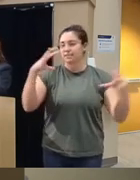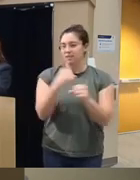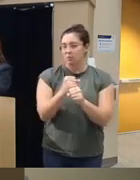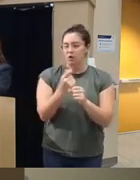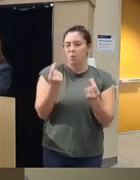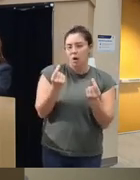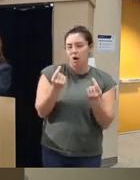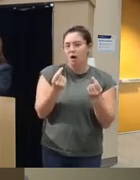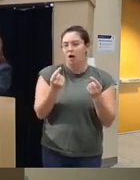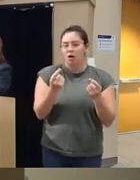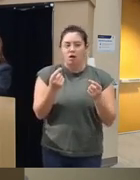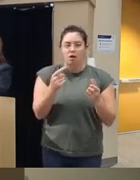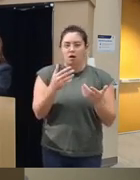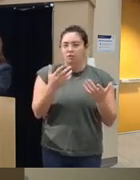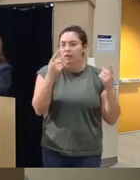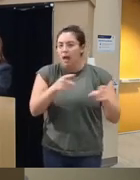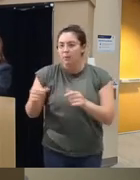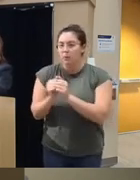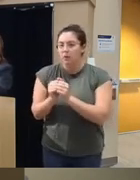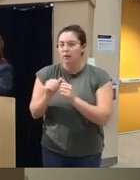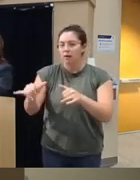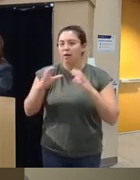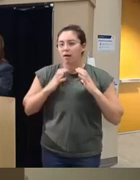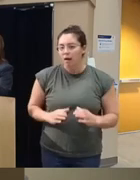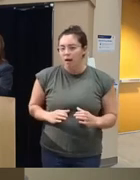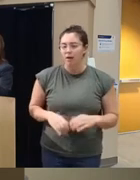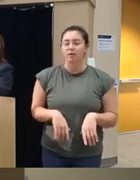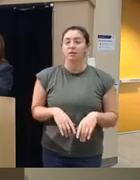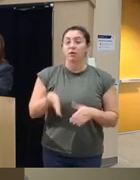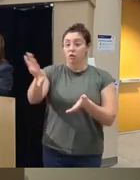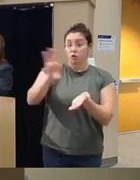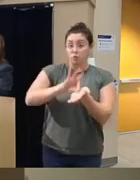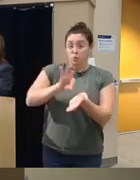demographics of the client and then the scores that they completed it literally will highlight